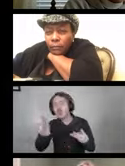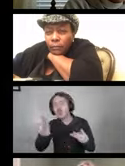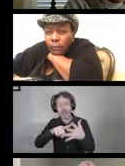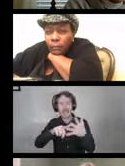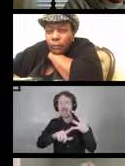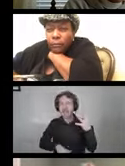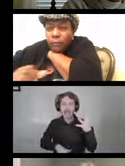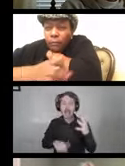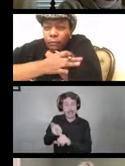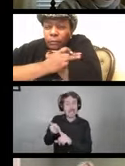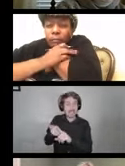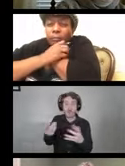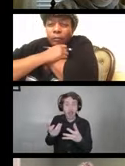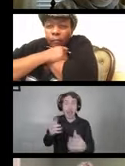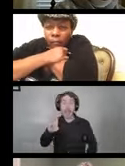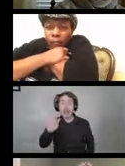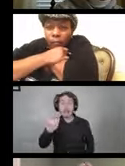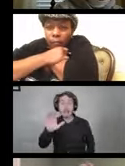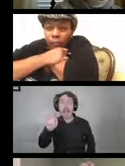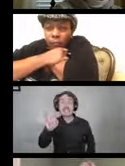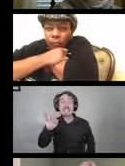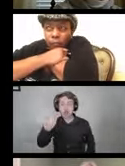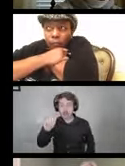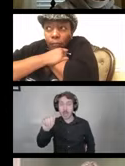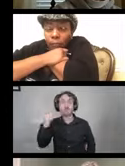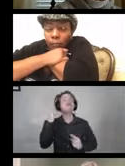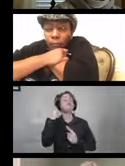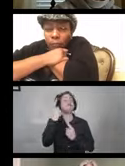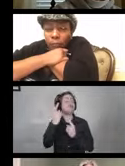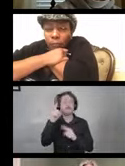Bacteria is another thing to consider of things that we cannot see.